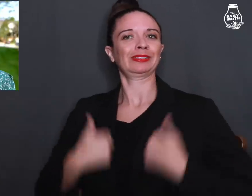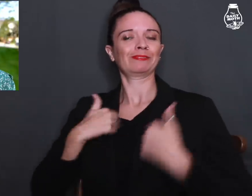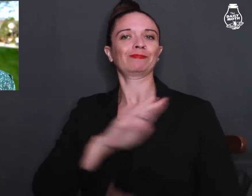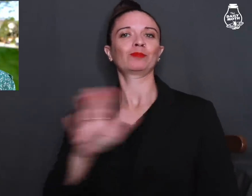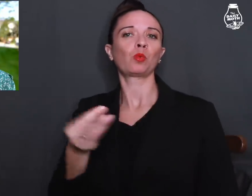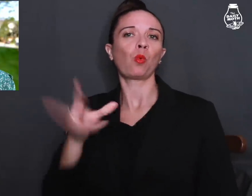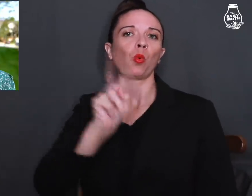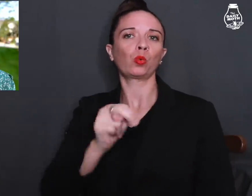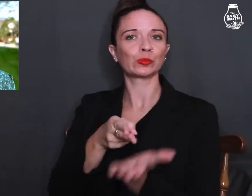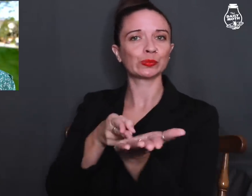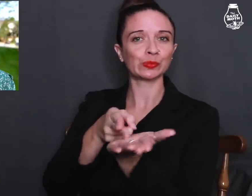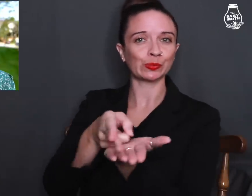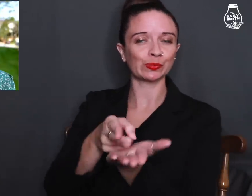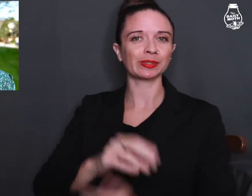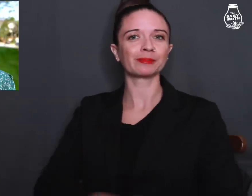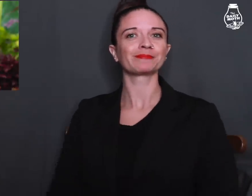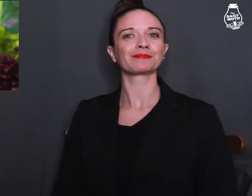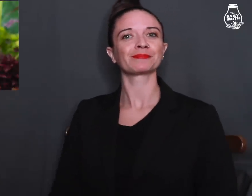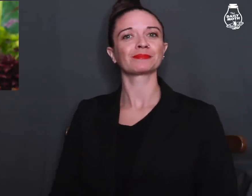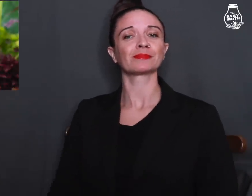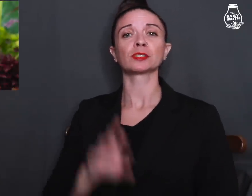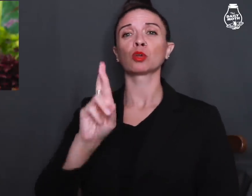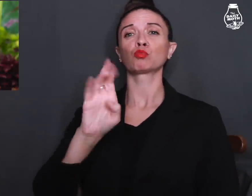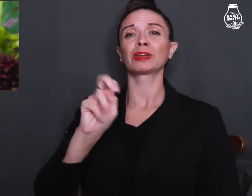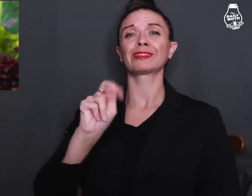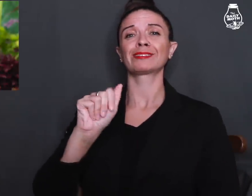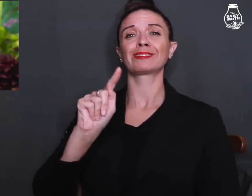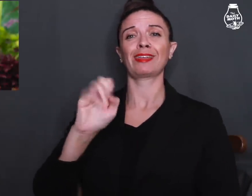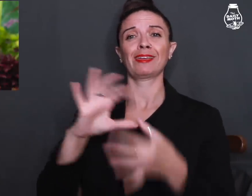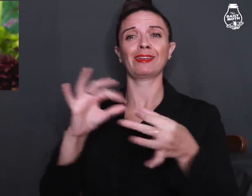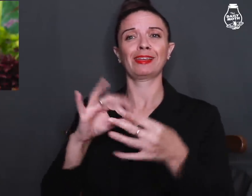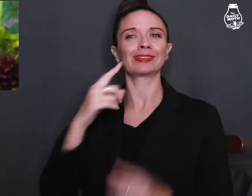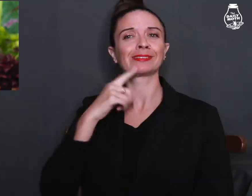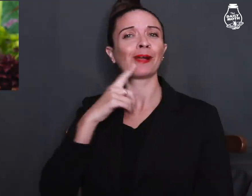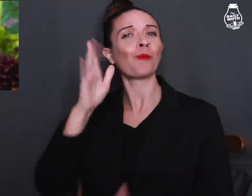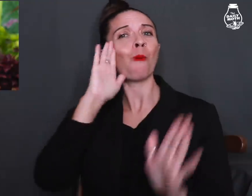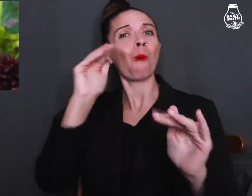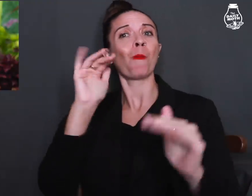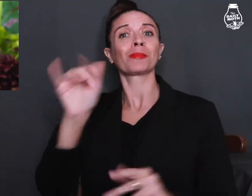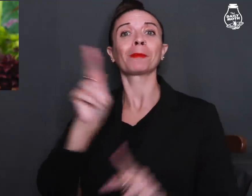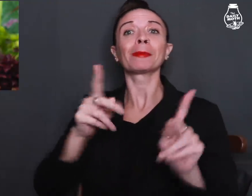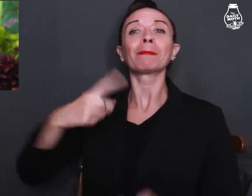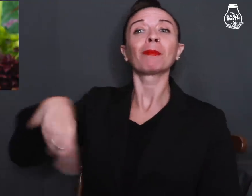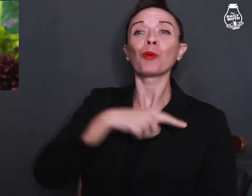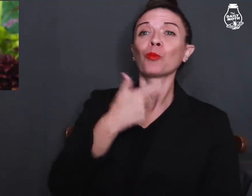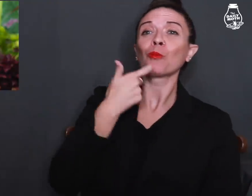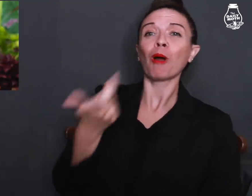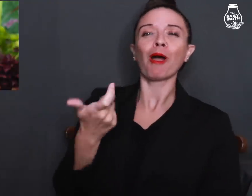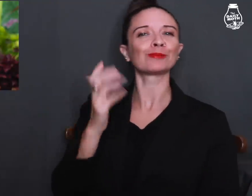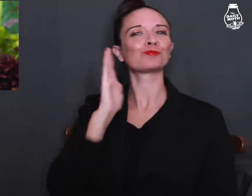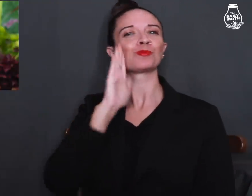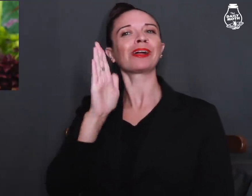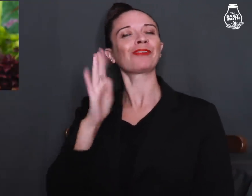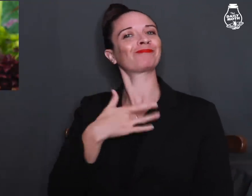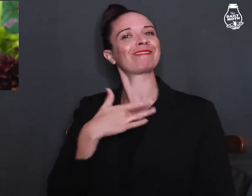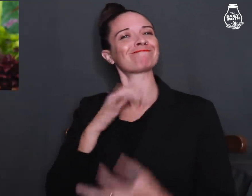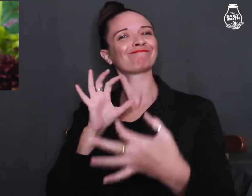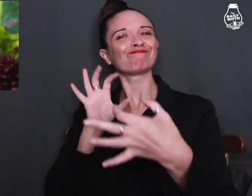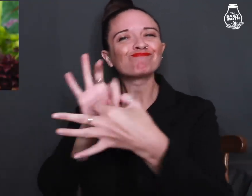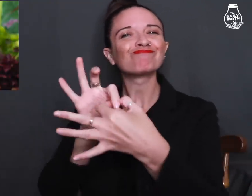live their truth. Renate says she hopes that viewers will be able to feel